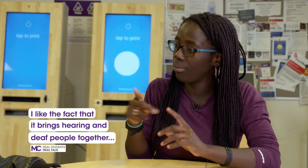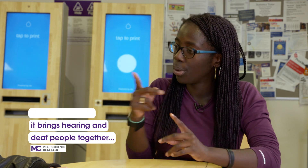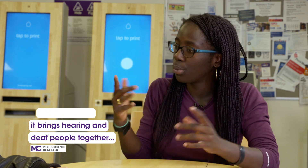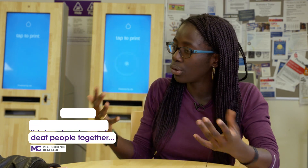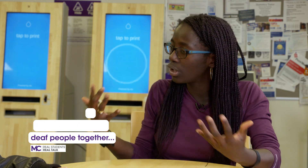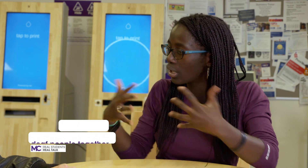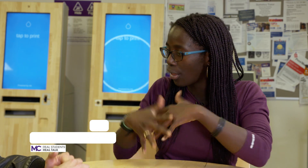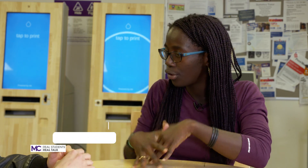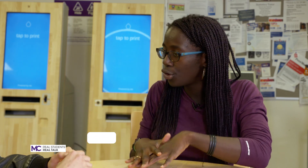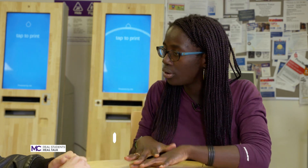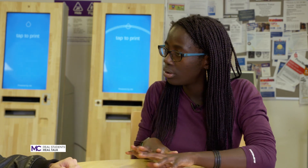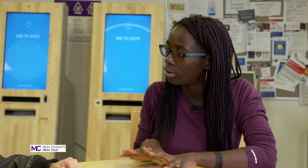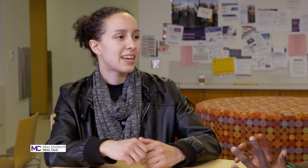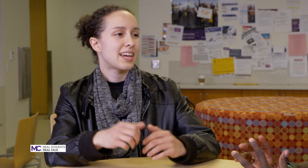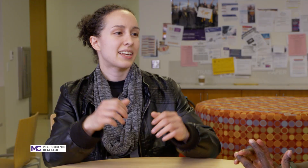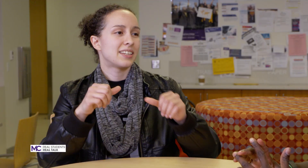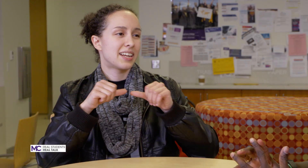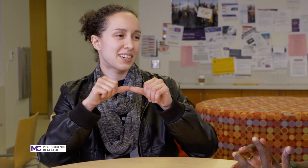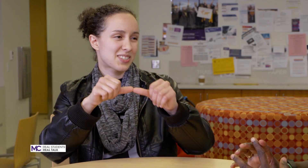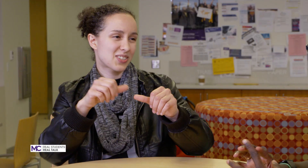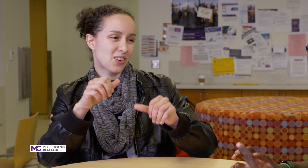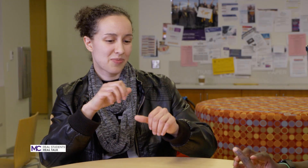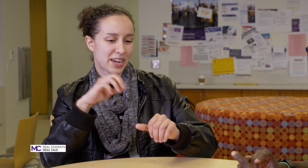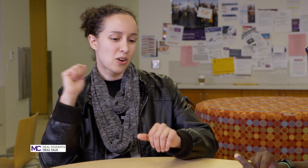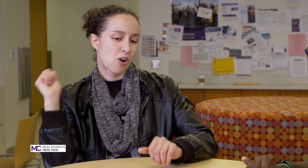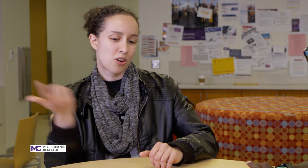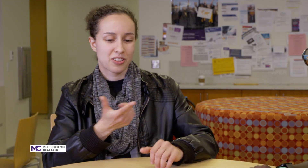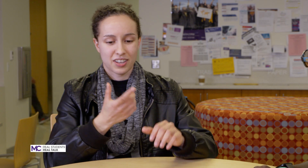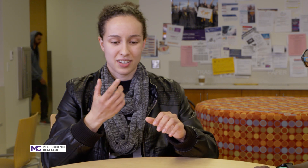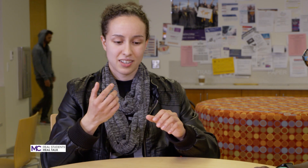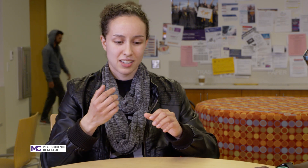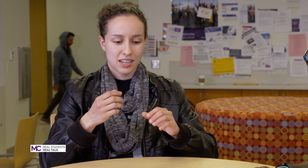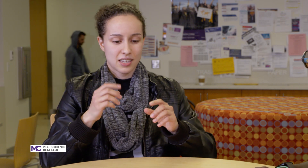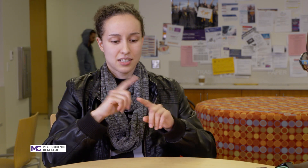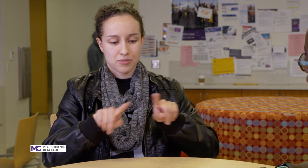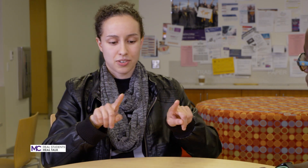people together it connects like all the different